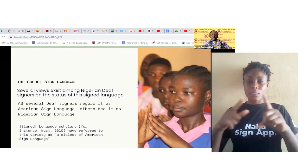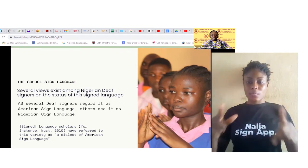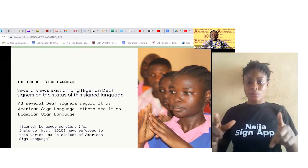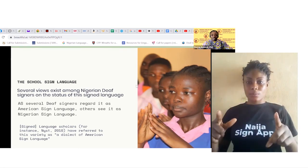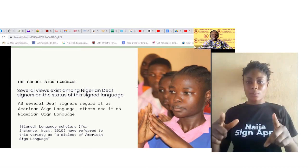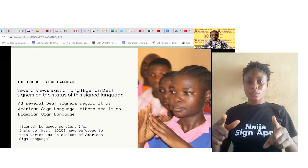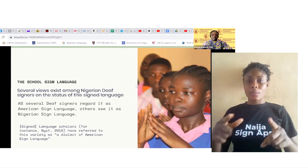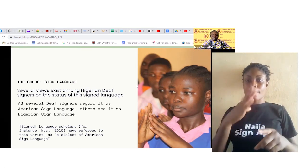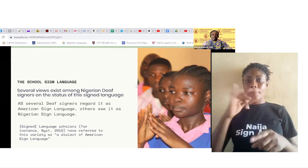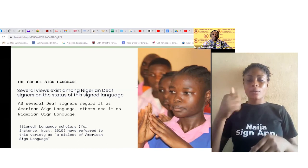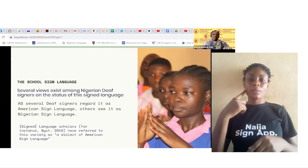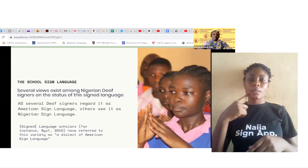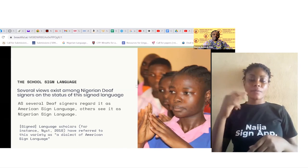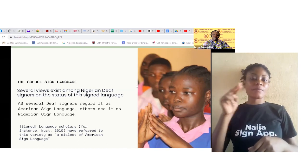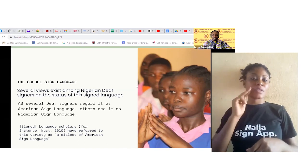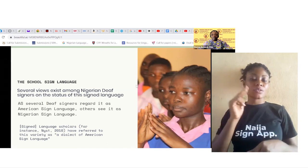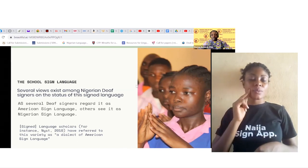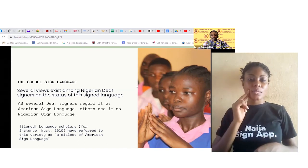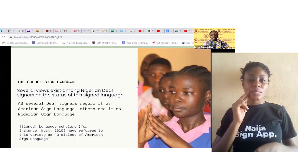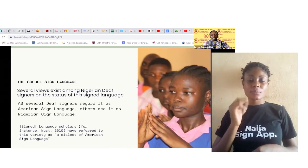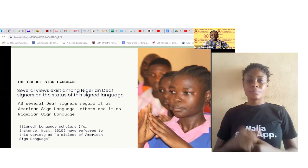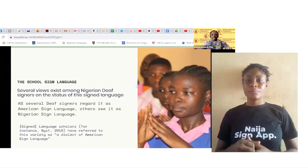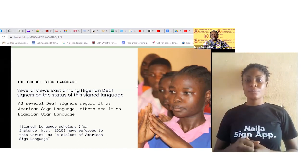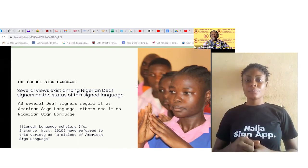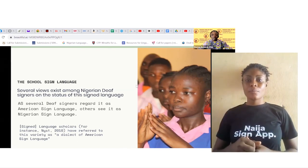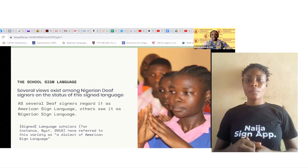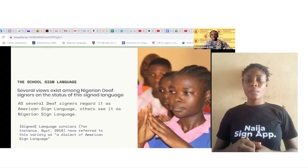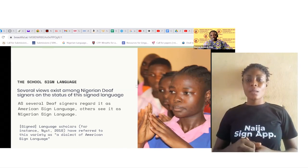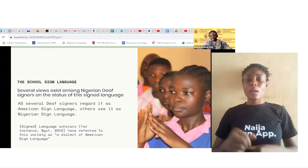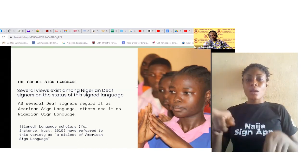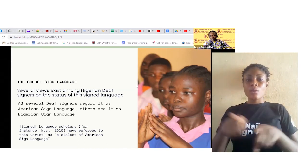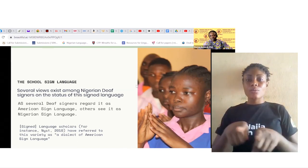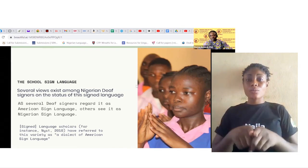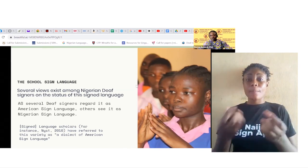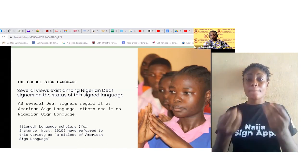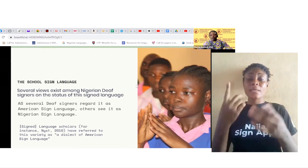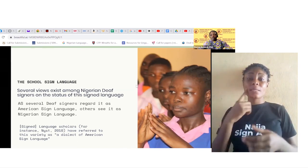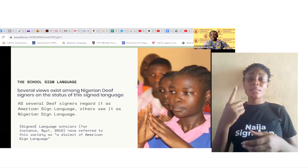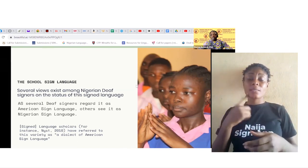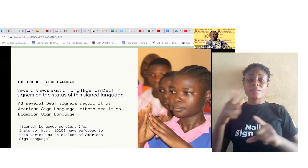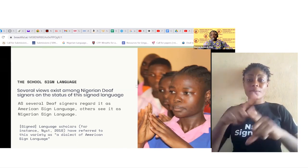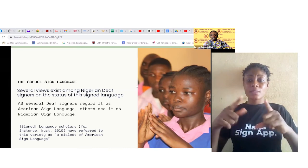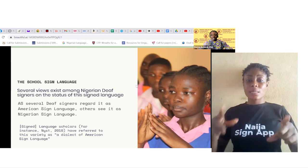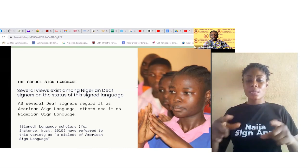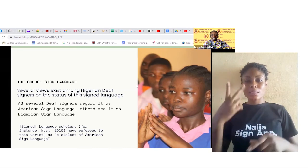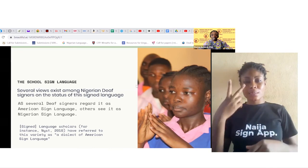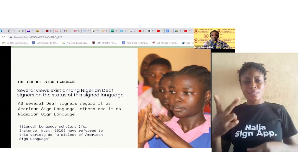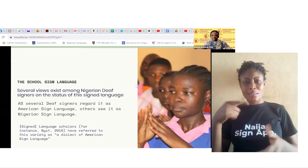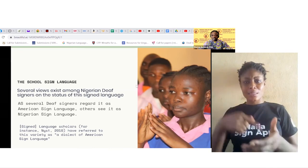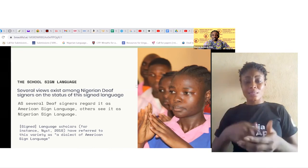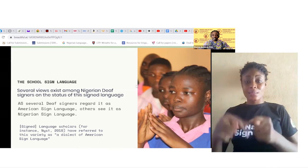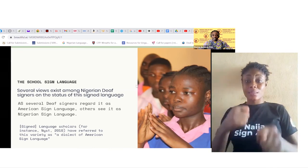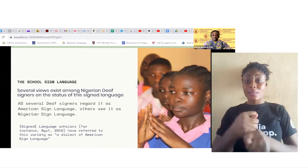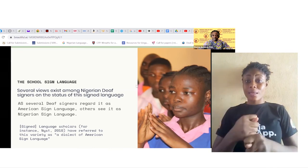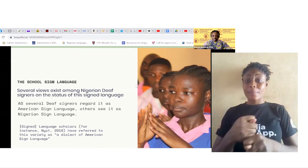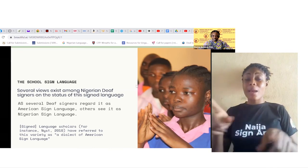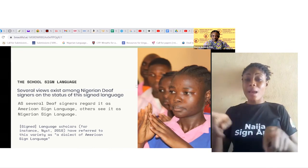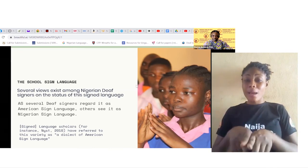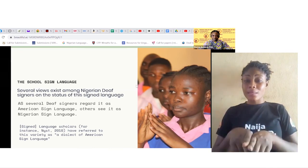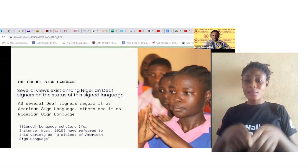deaf signers regard this variety as American Sign Language others see it as Nigerian Sign Language